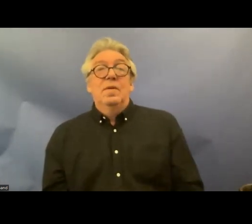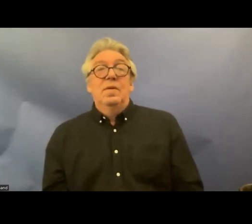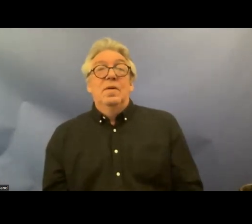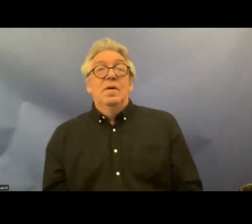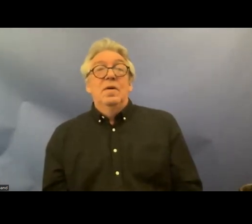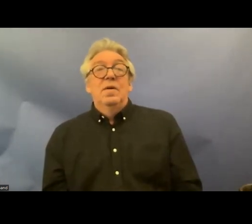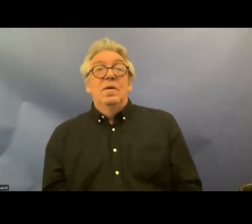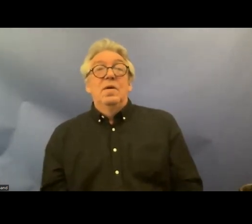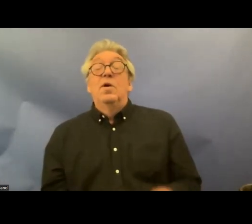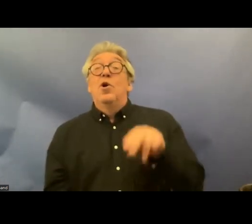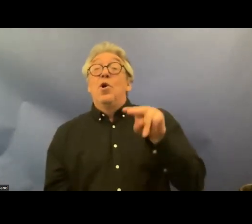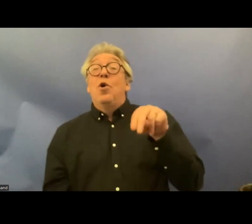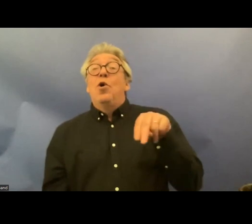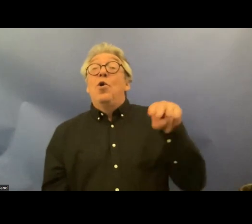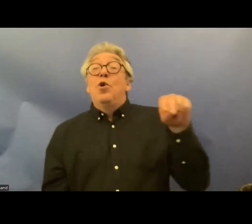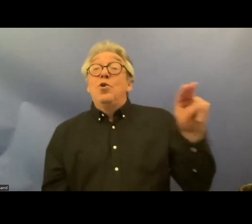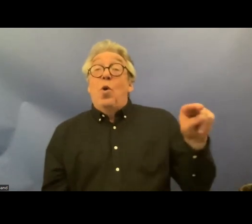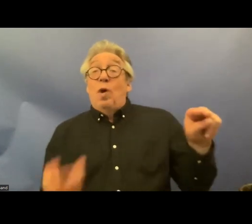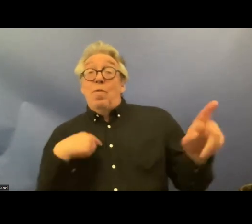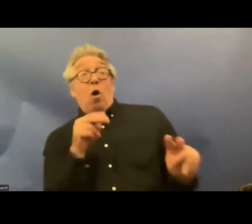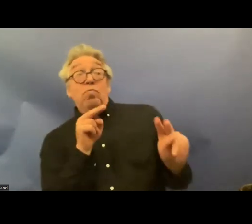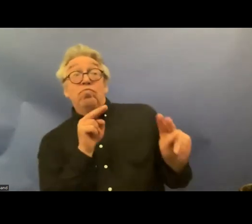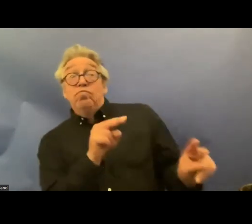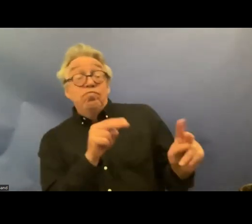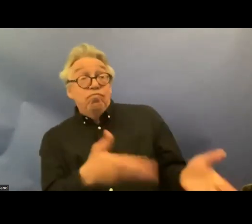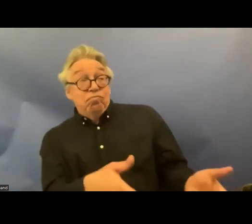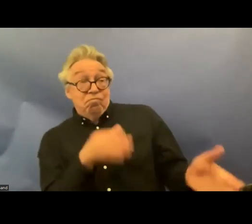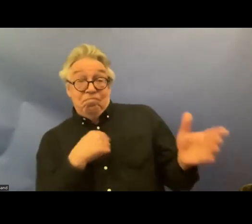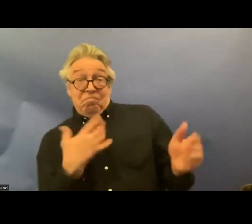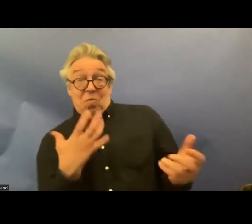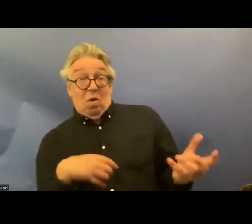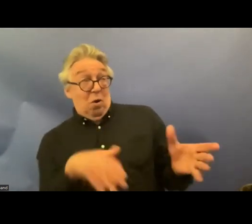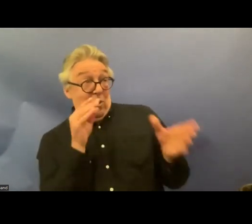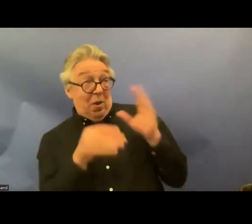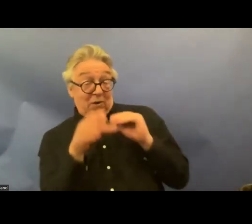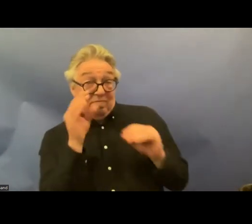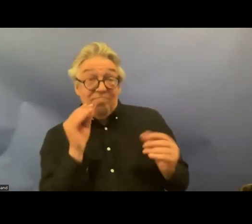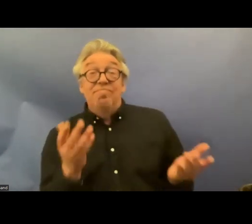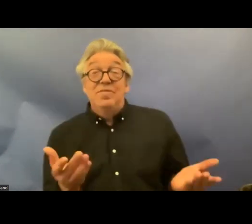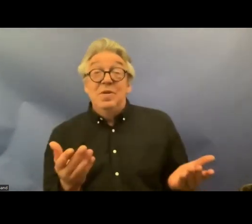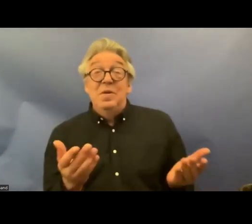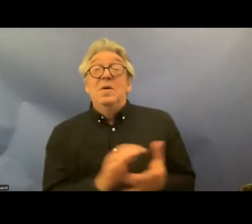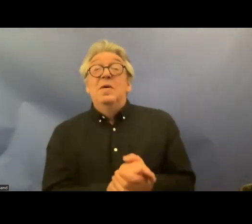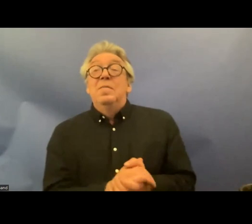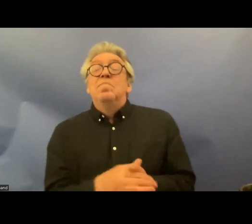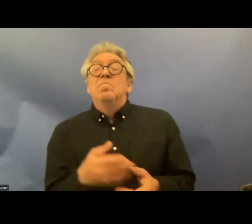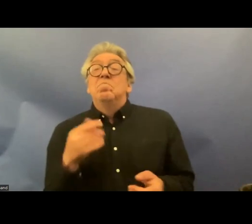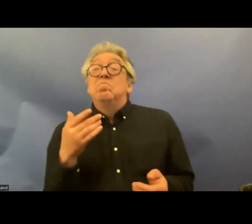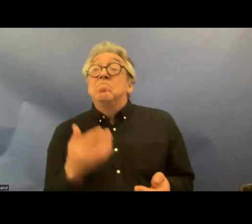where we're going to learn from and so they've initiated the process and we're going to hear about how that is going so we're going to